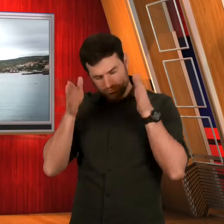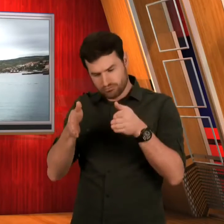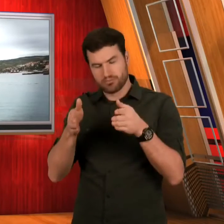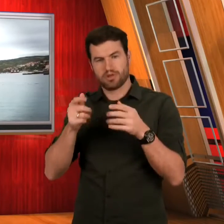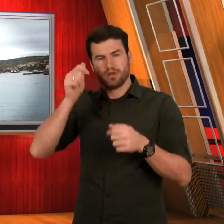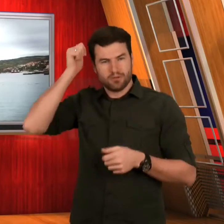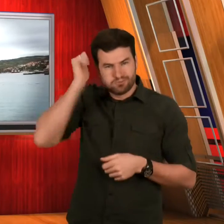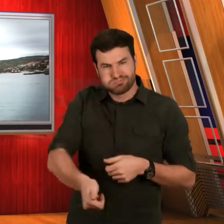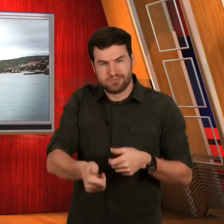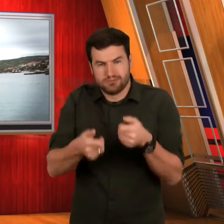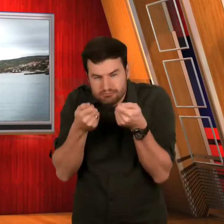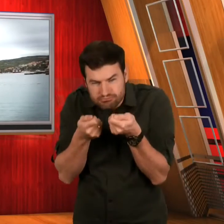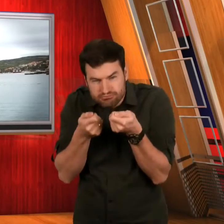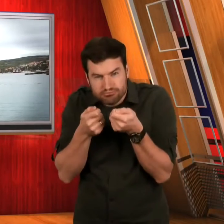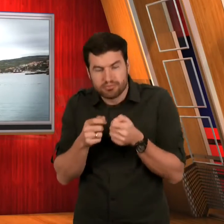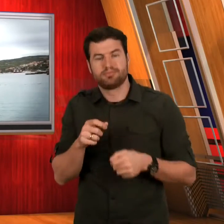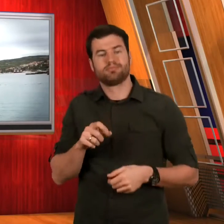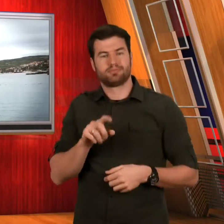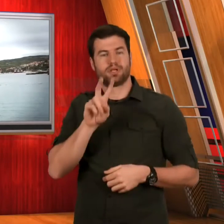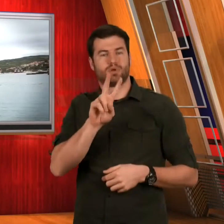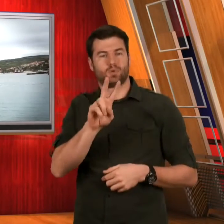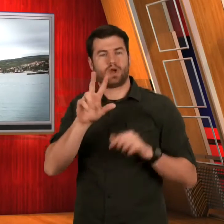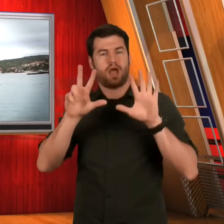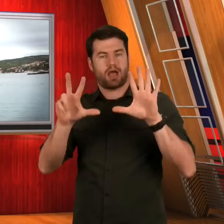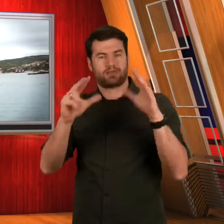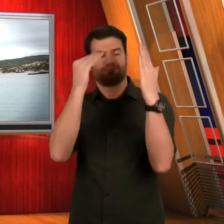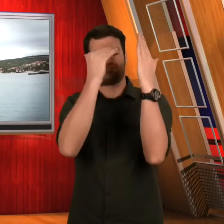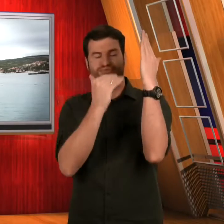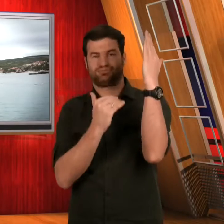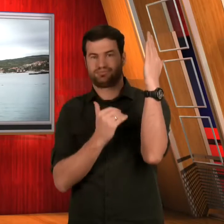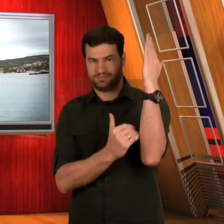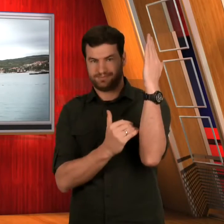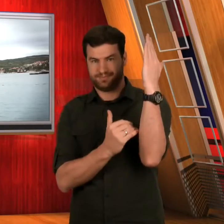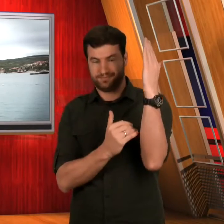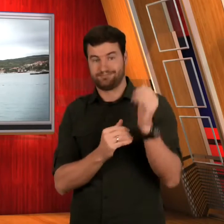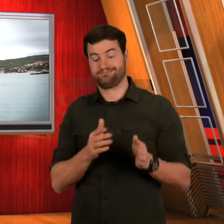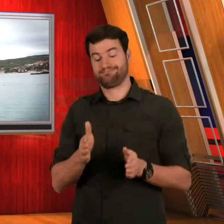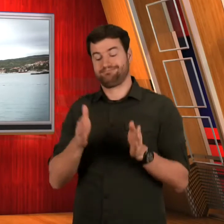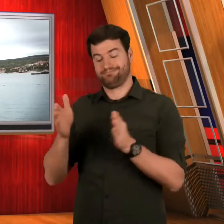Downhill -- 28th place,